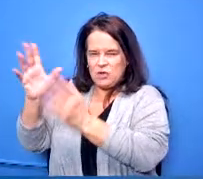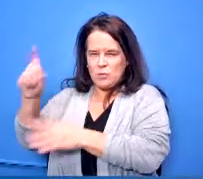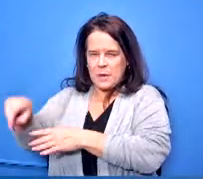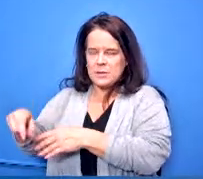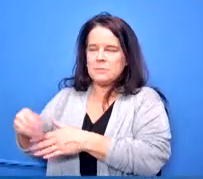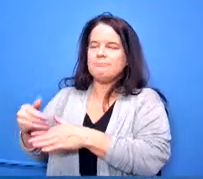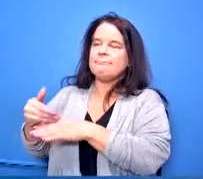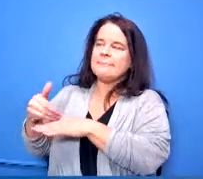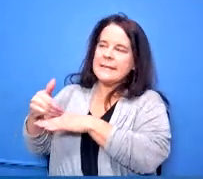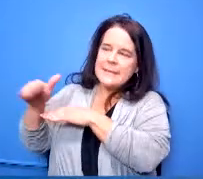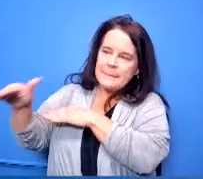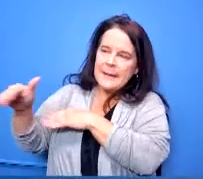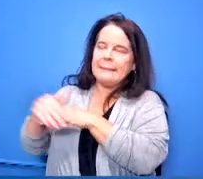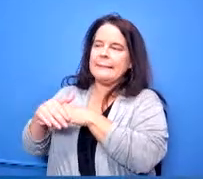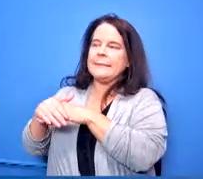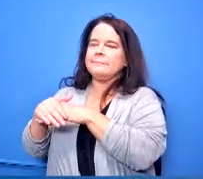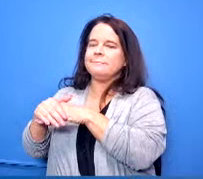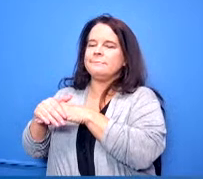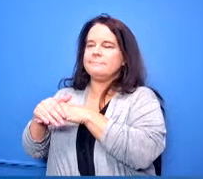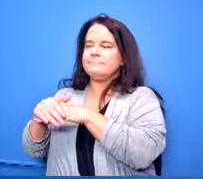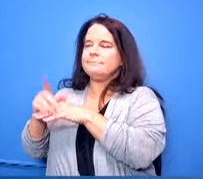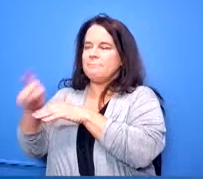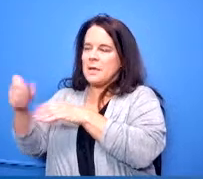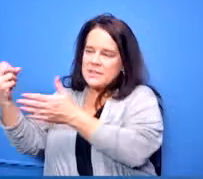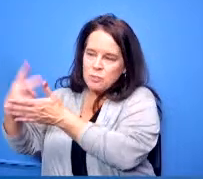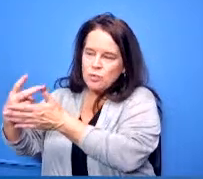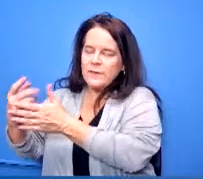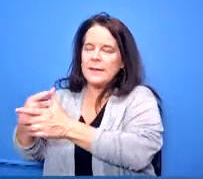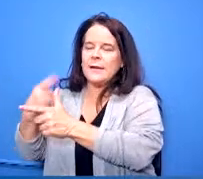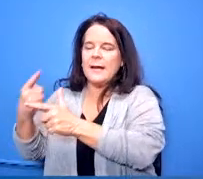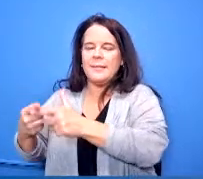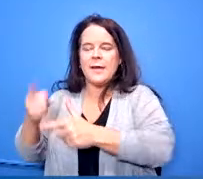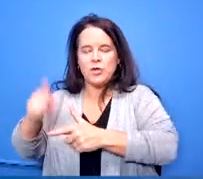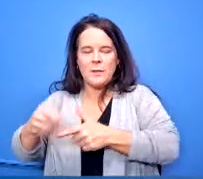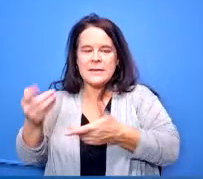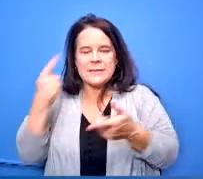and then you have to agree to provide textbooks and certain materials and you can offer